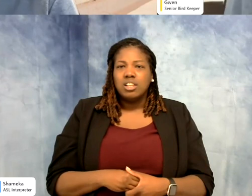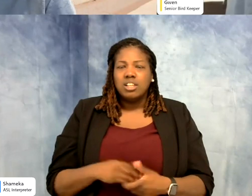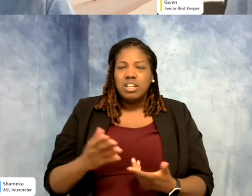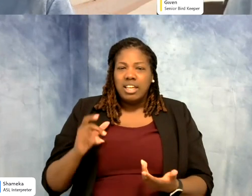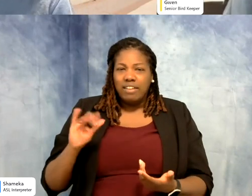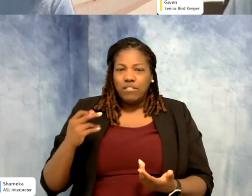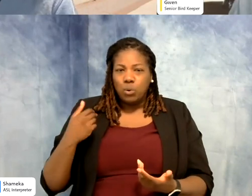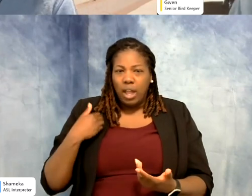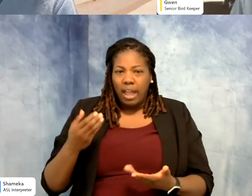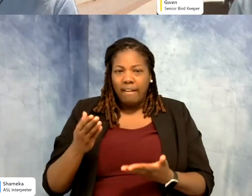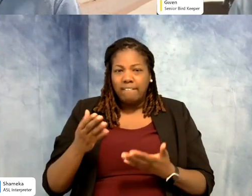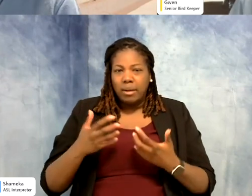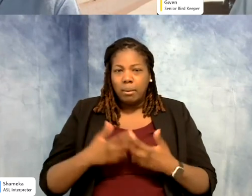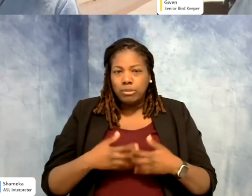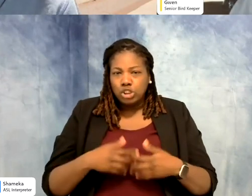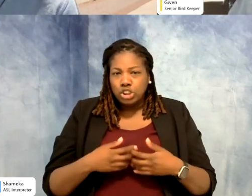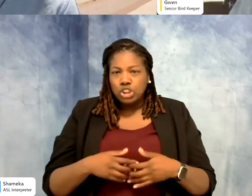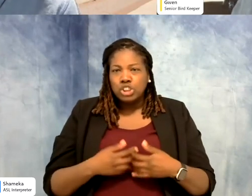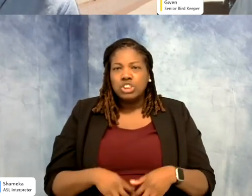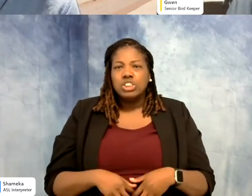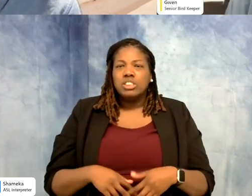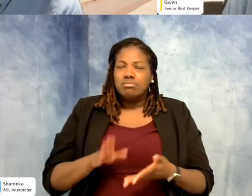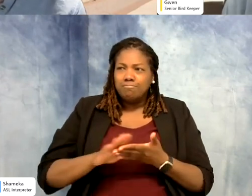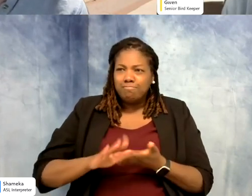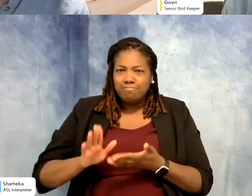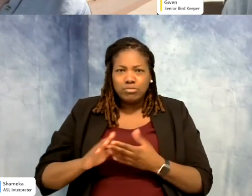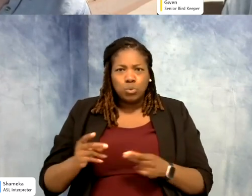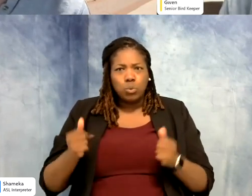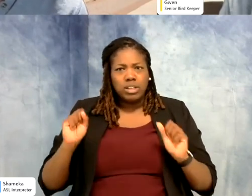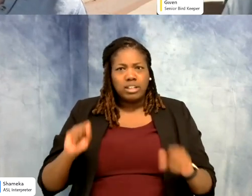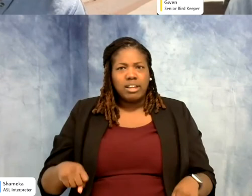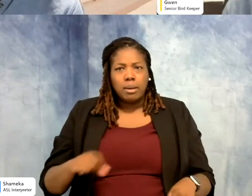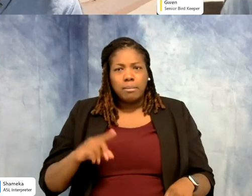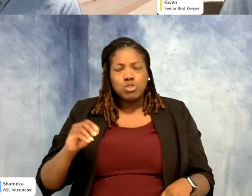or you just pick it up. That is not even being a zookeeper, being a zookeeper is all of those things,